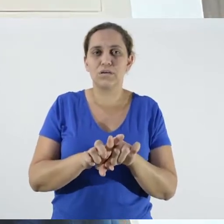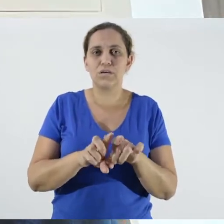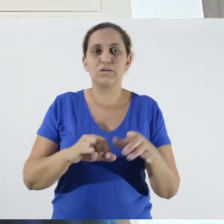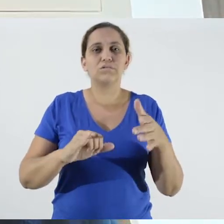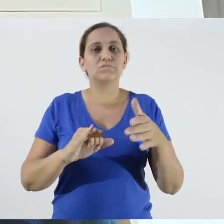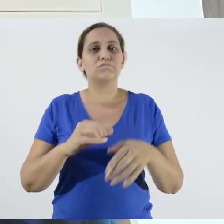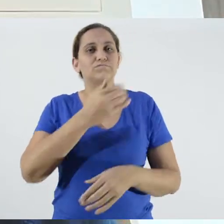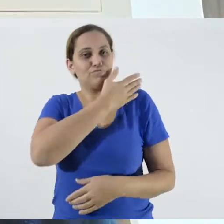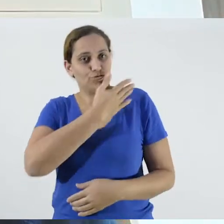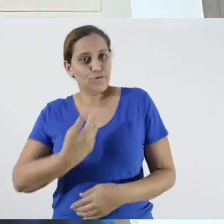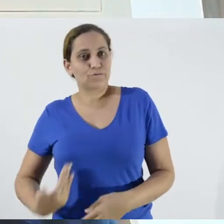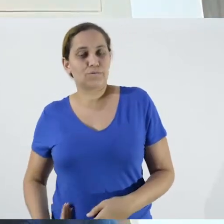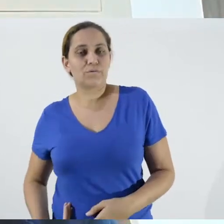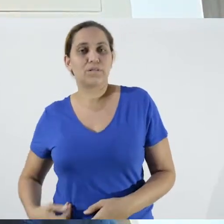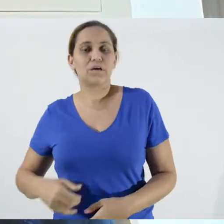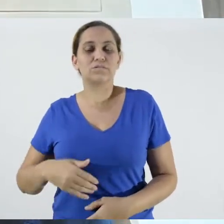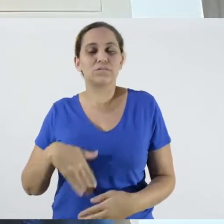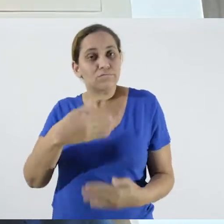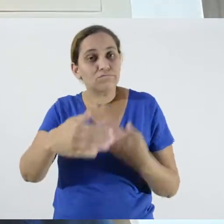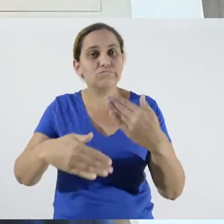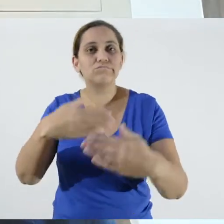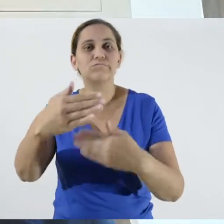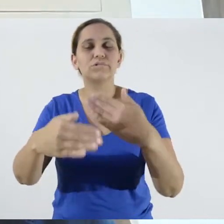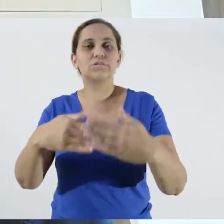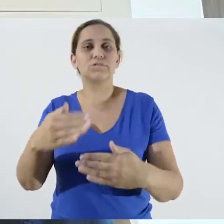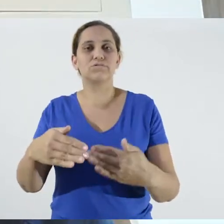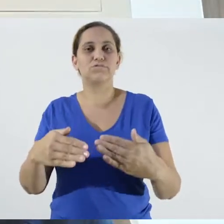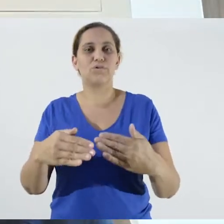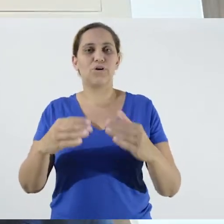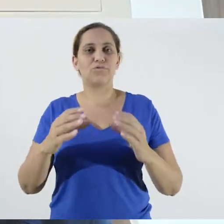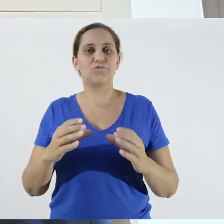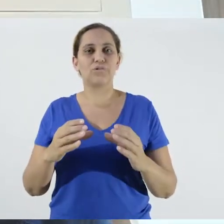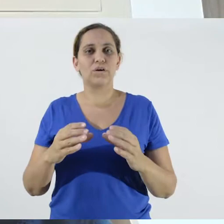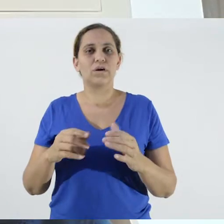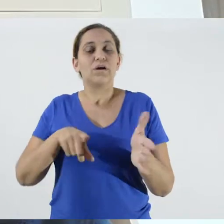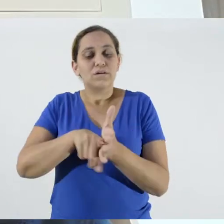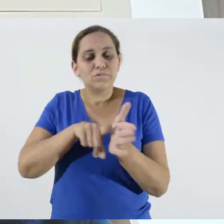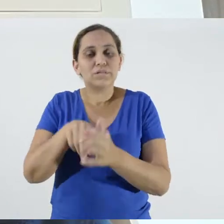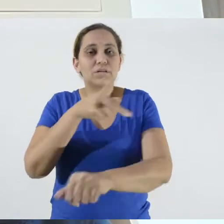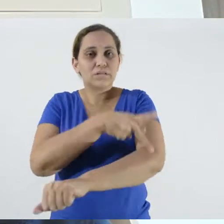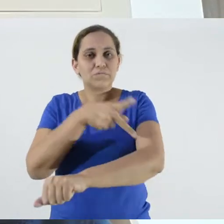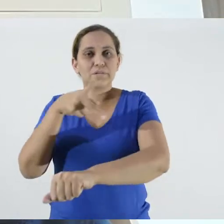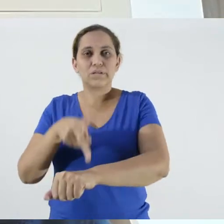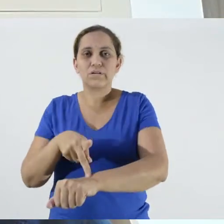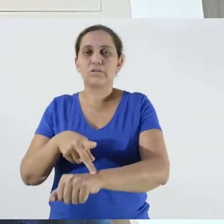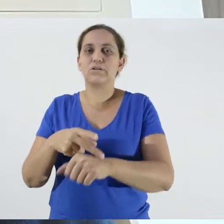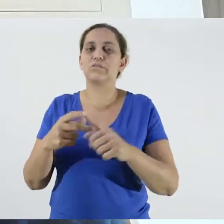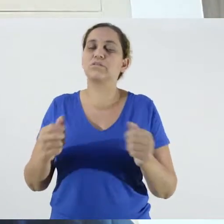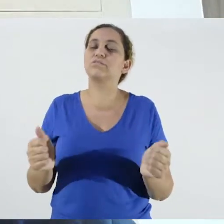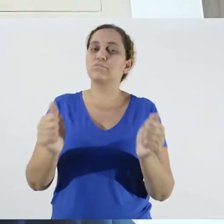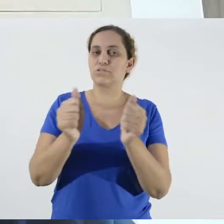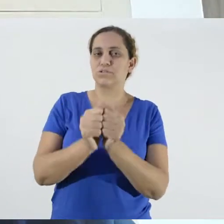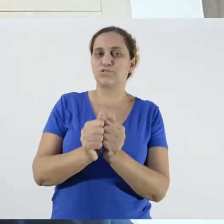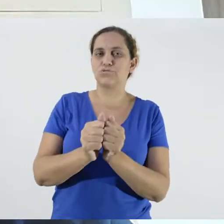developing and providing educational packages for